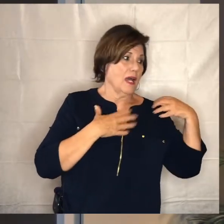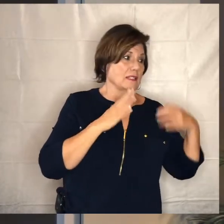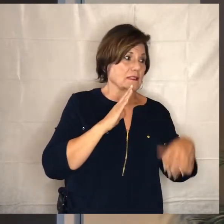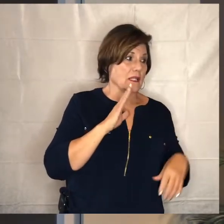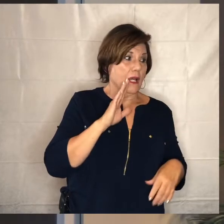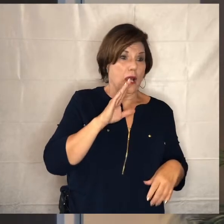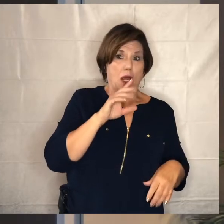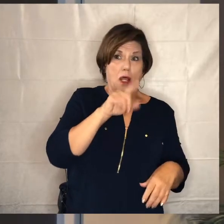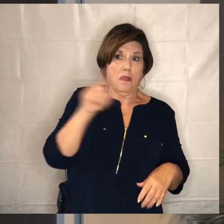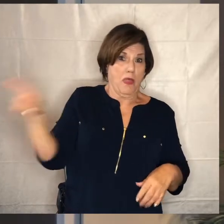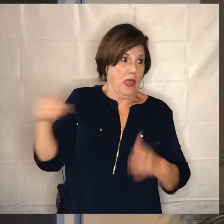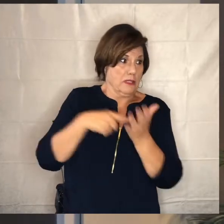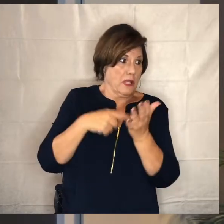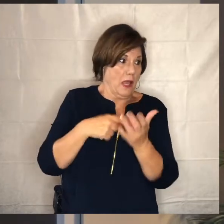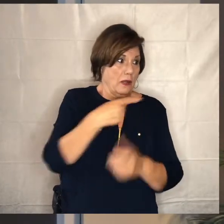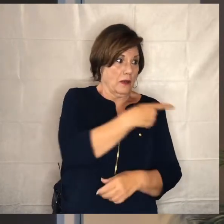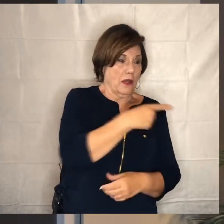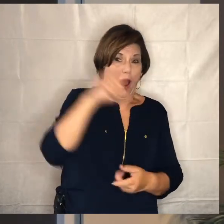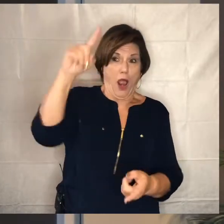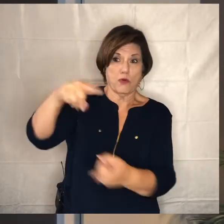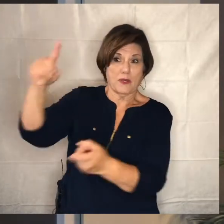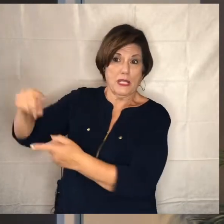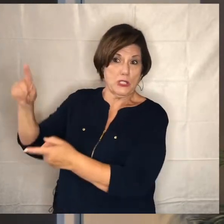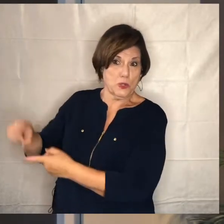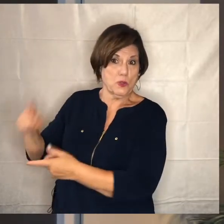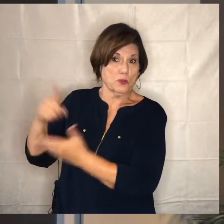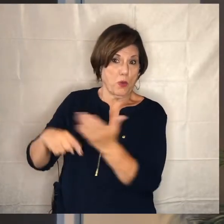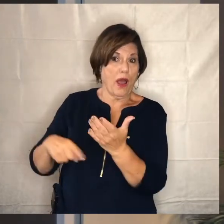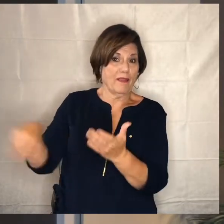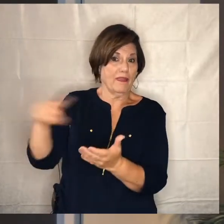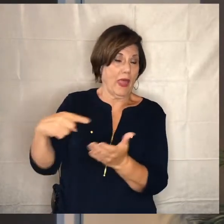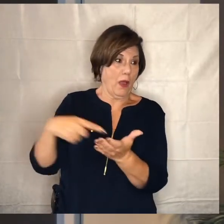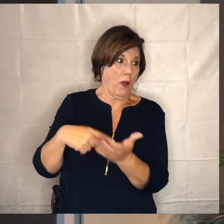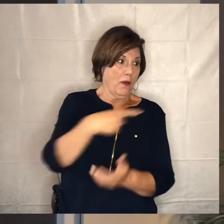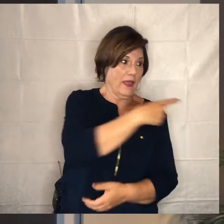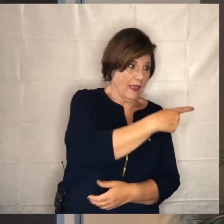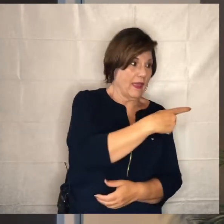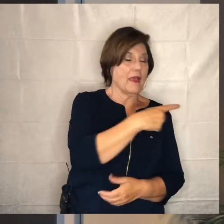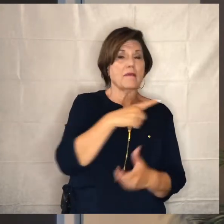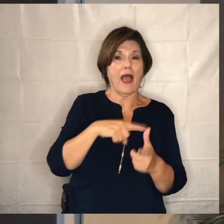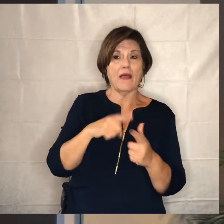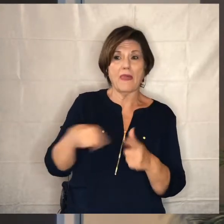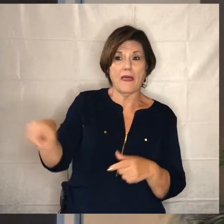that they owe my boss and in doing so i will curry favor with them and if i